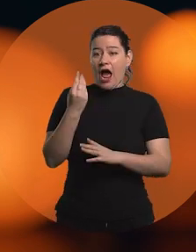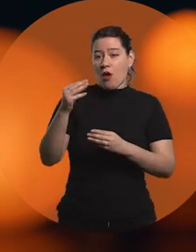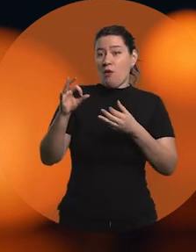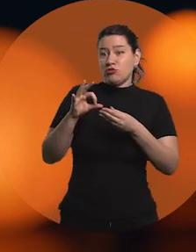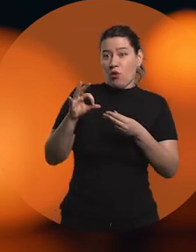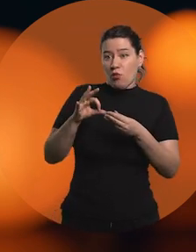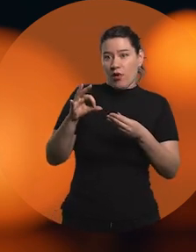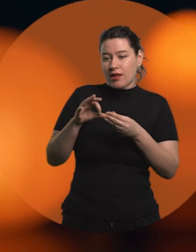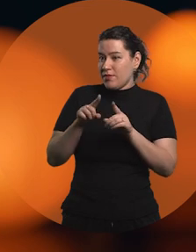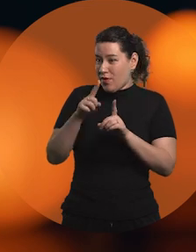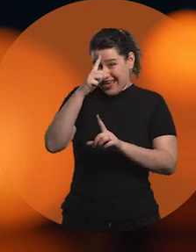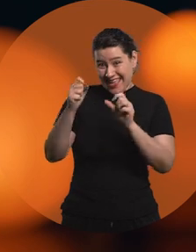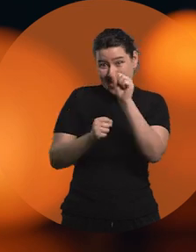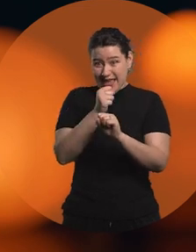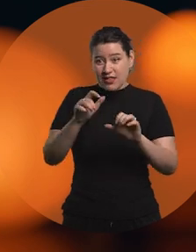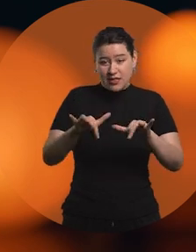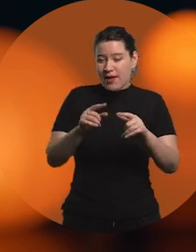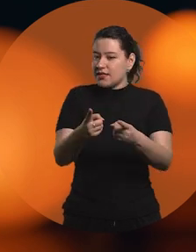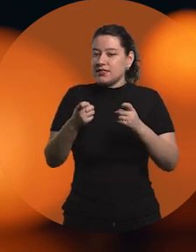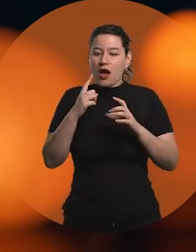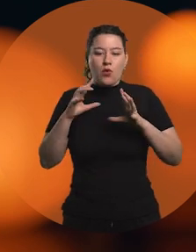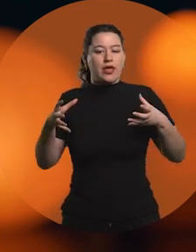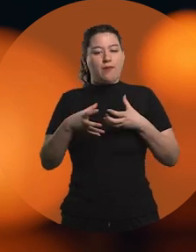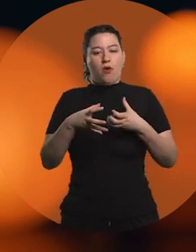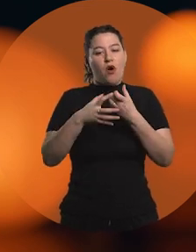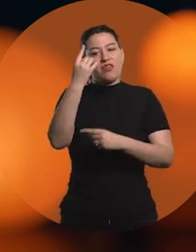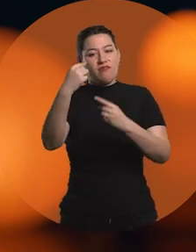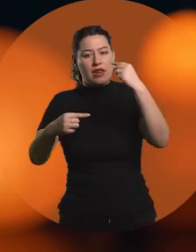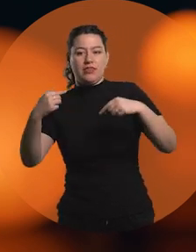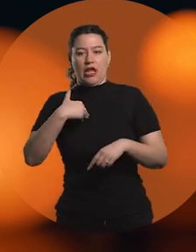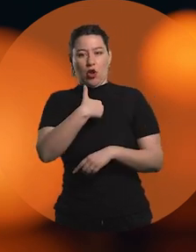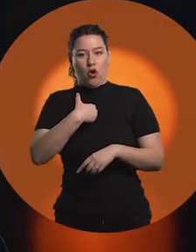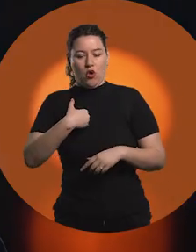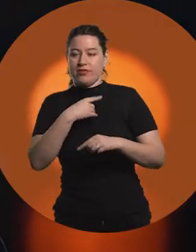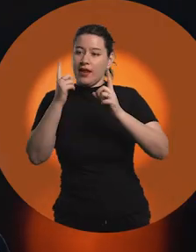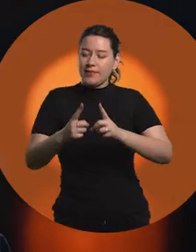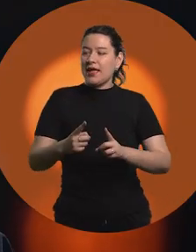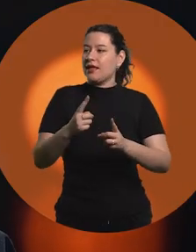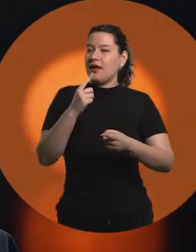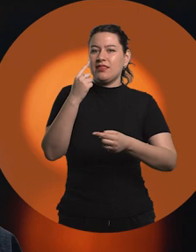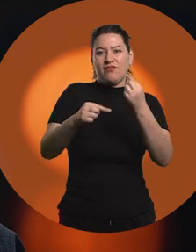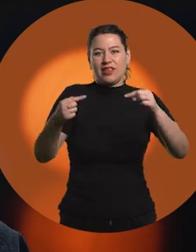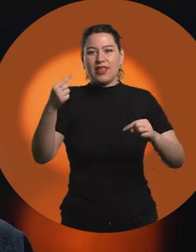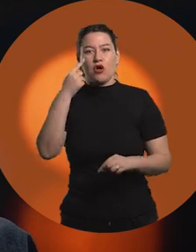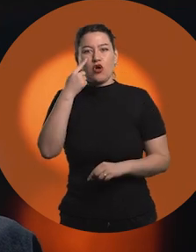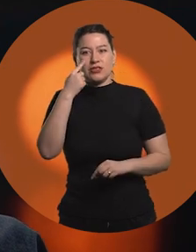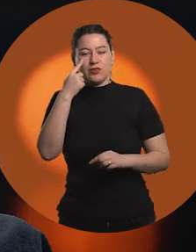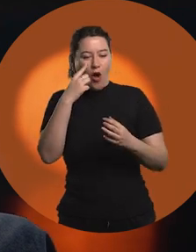in systems engineering, like you mentioned, it is a team that works, with different roles, even with different knowledge and specialties.